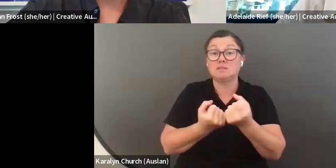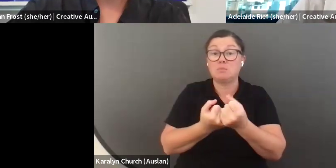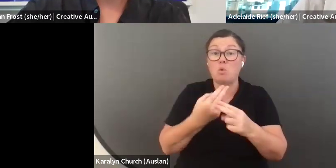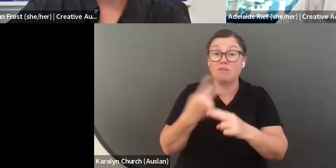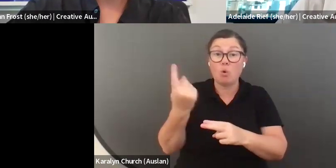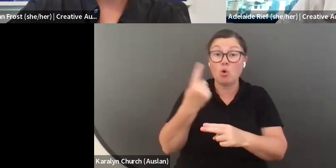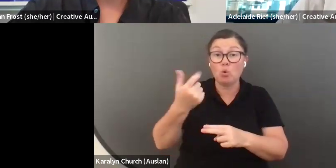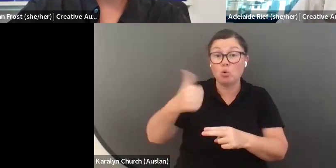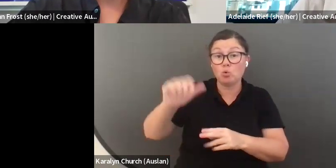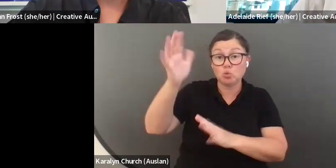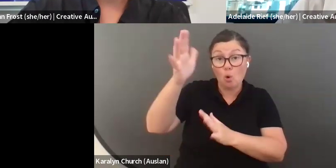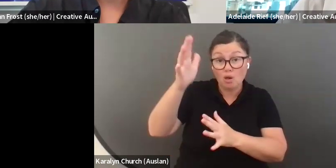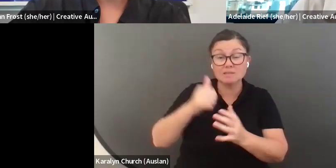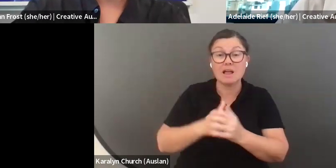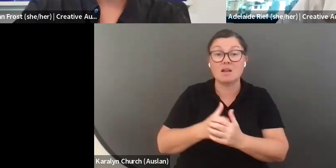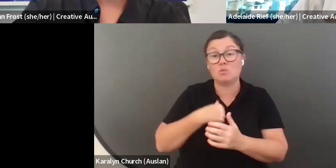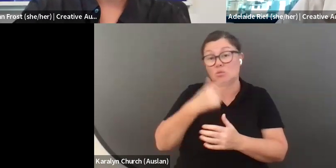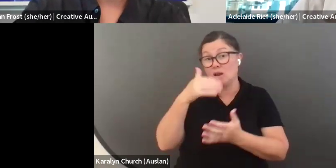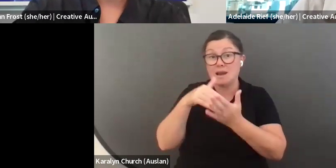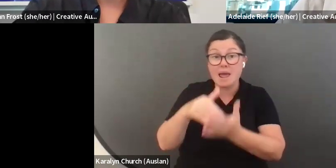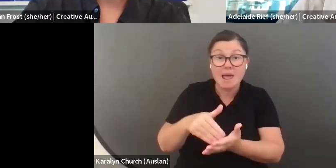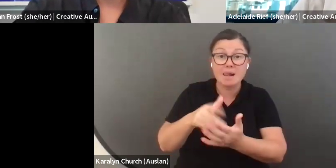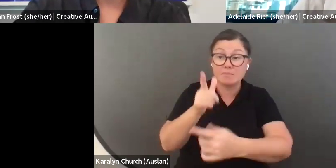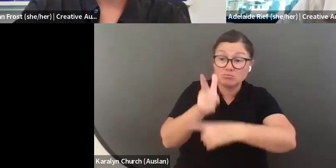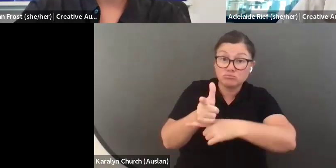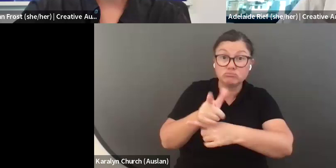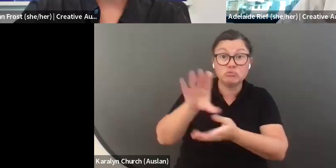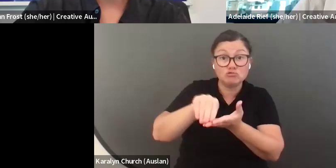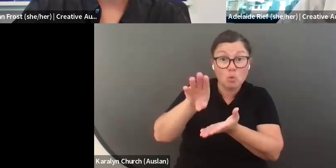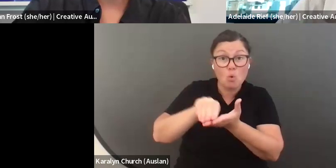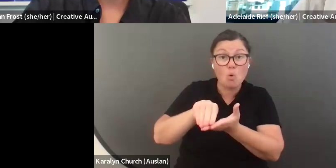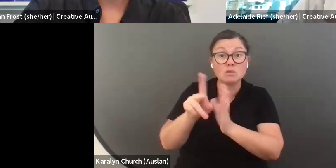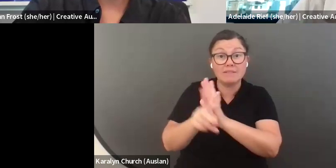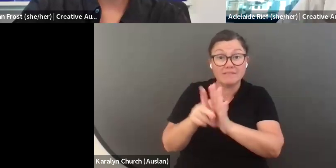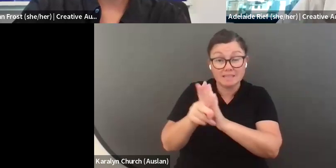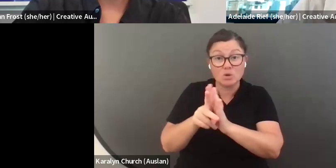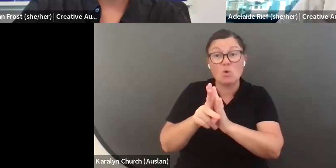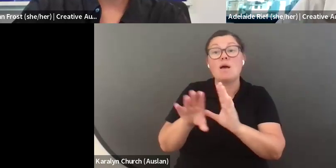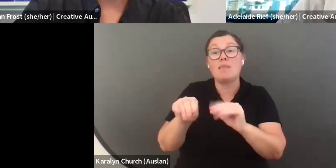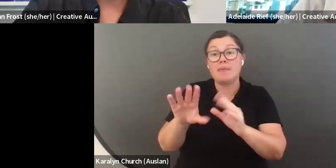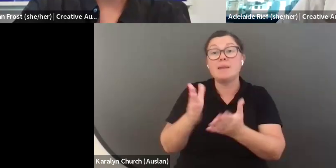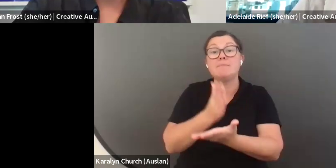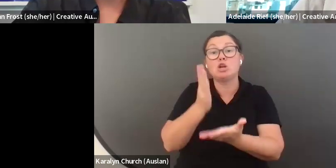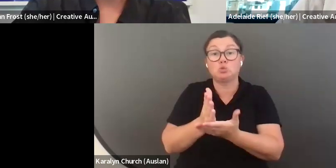if you would like to submit an audio file that includes you speaking about your responses to the questions, or if you